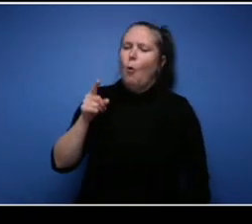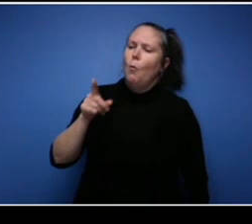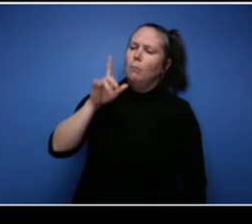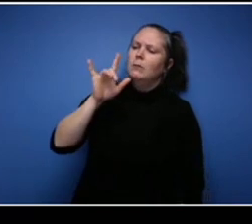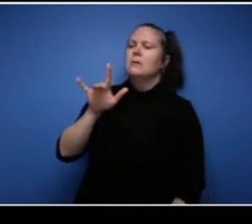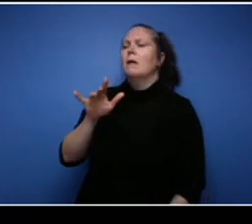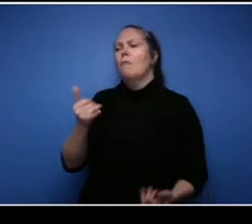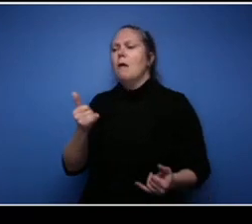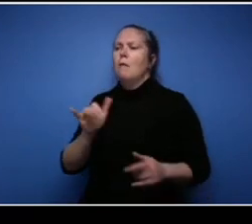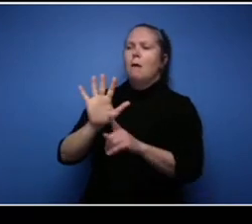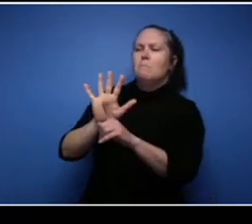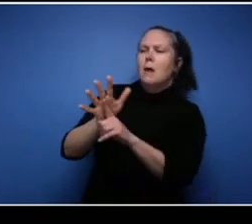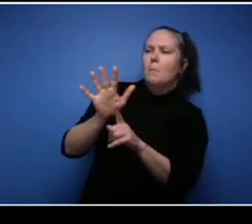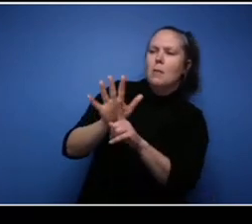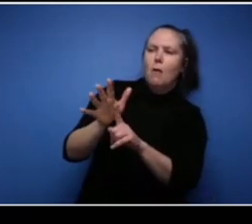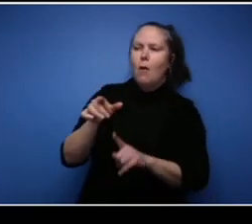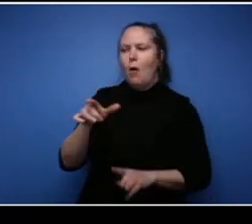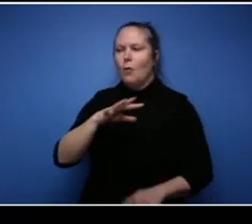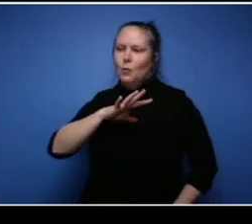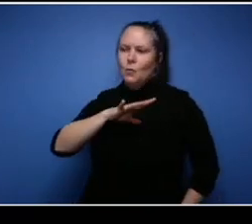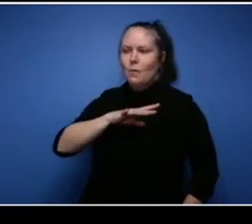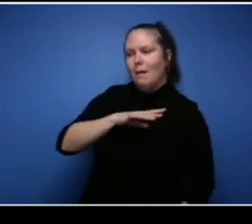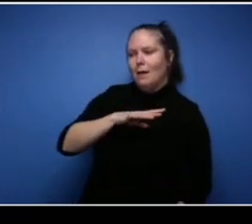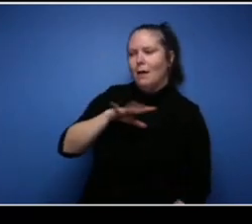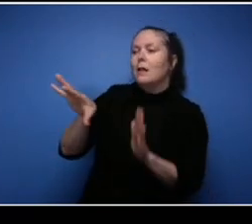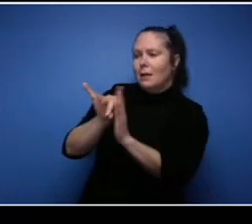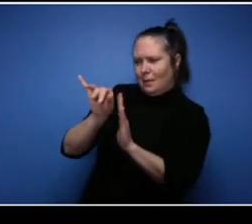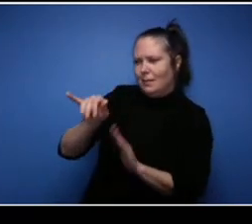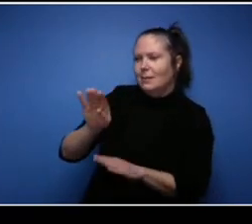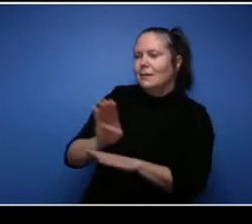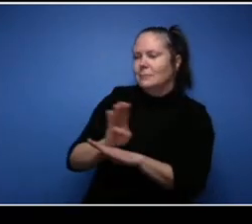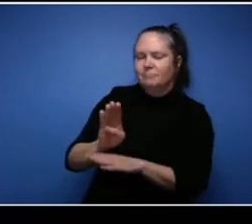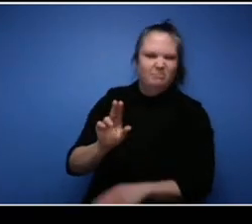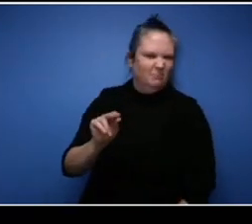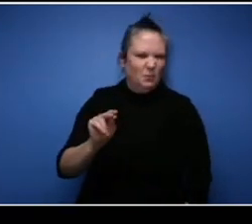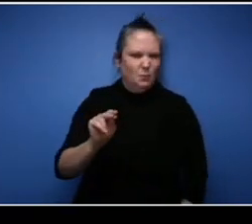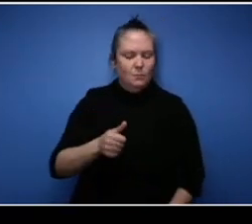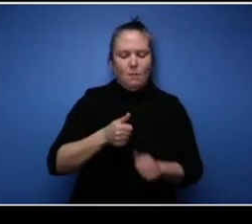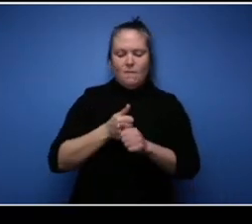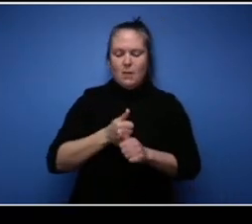what's in don't do that. Pick something that you have a passion for and research the market